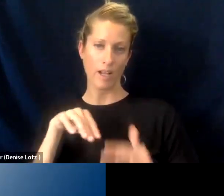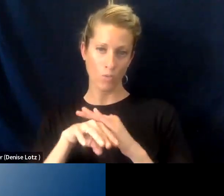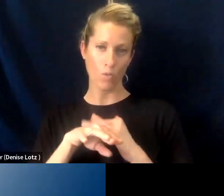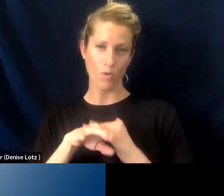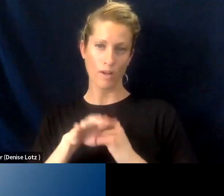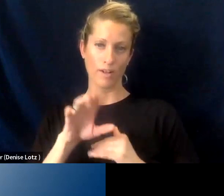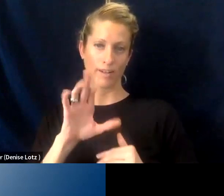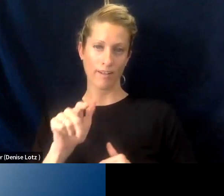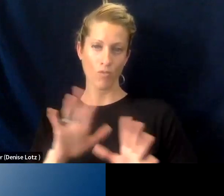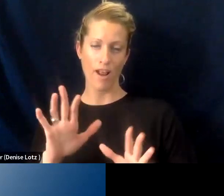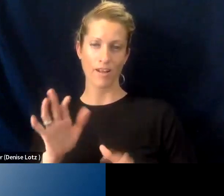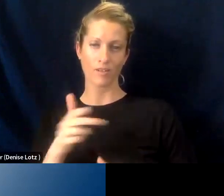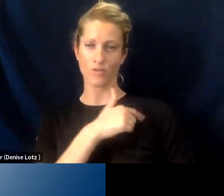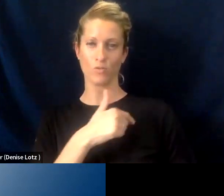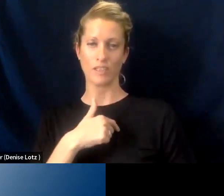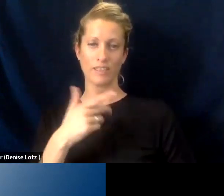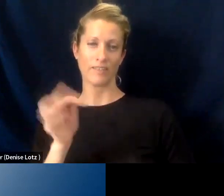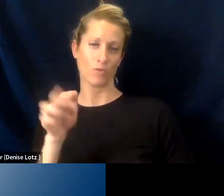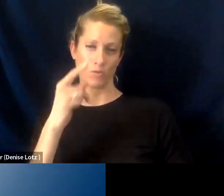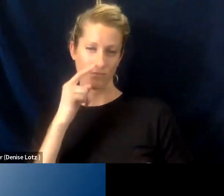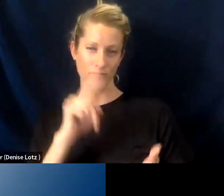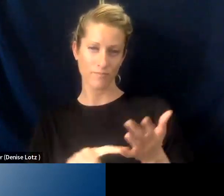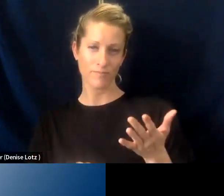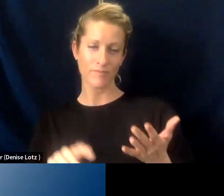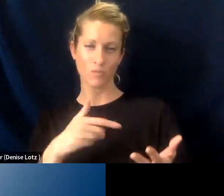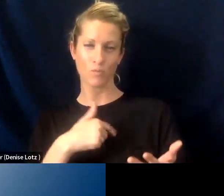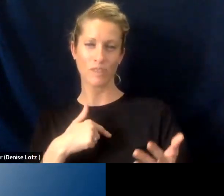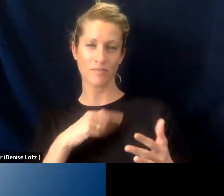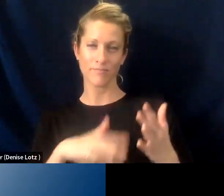And so we're again, we're serving across the state.